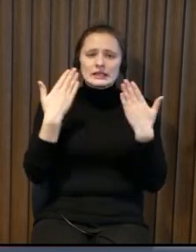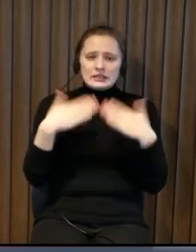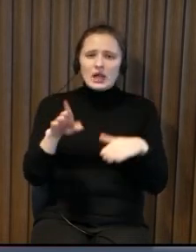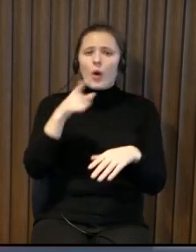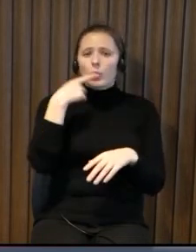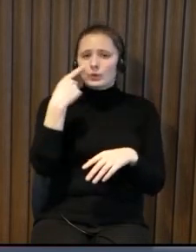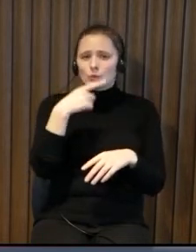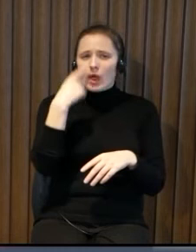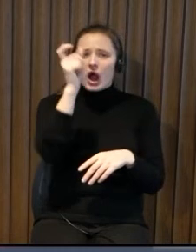and like it was said before